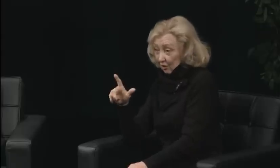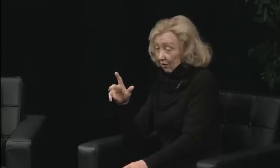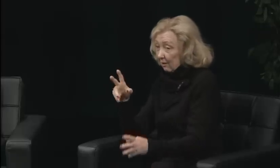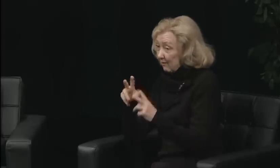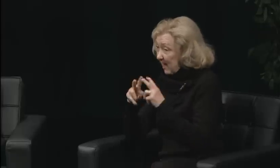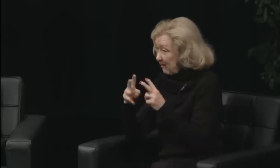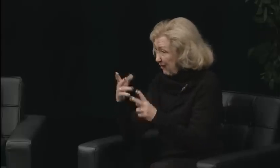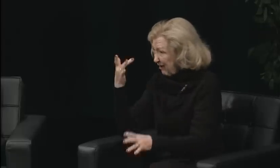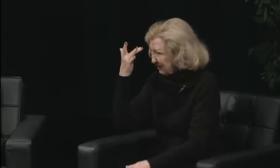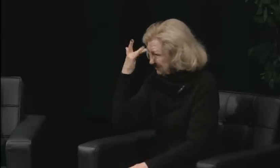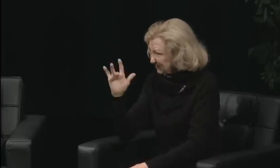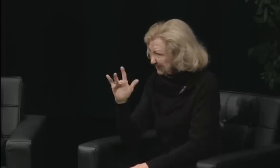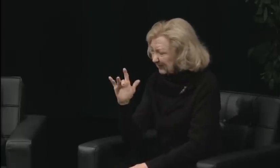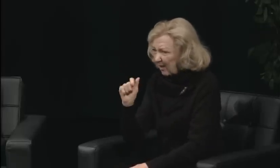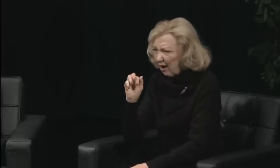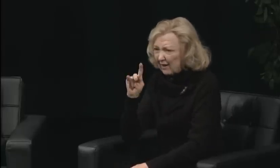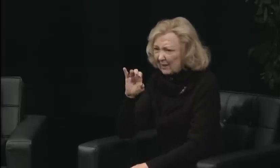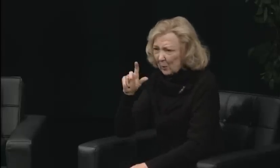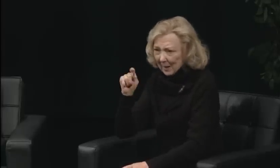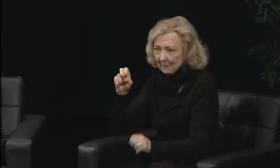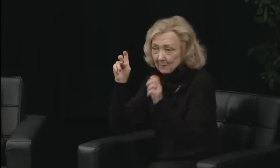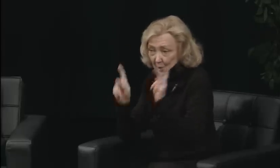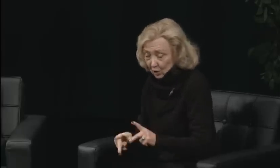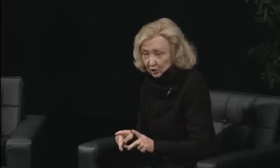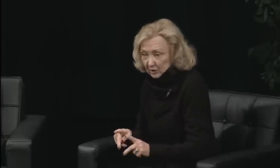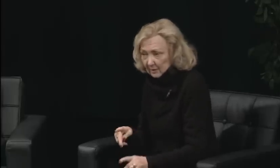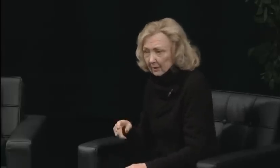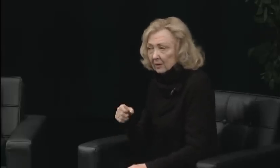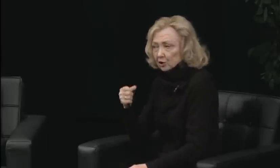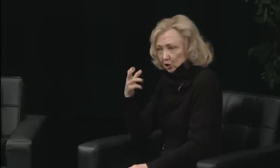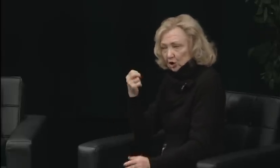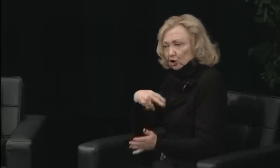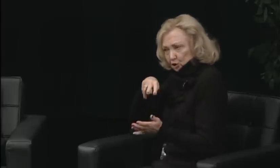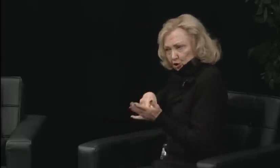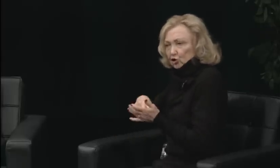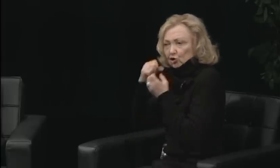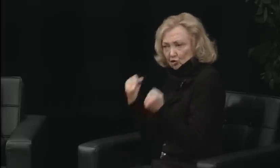If you don't mind, I'll go ahead and answer that too.